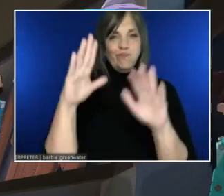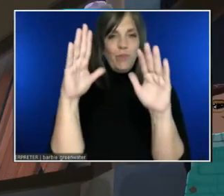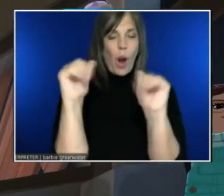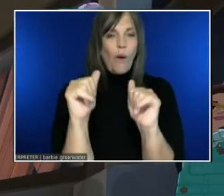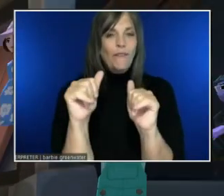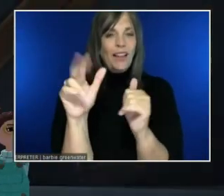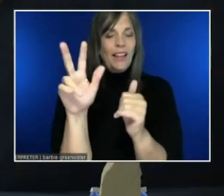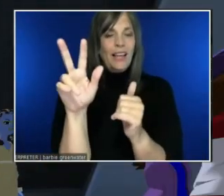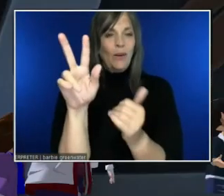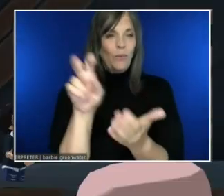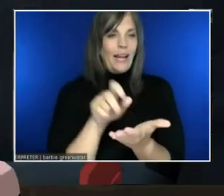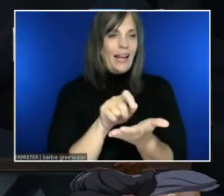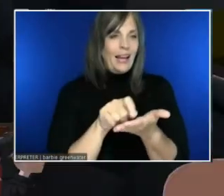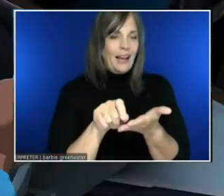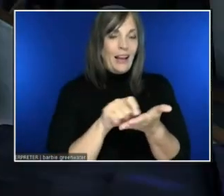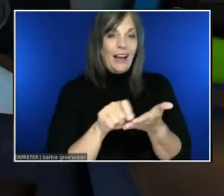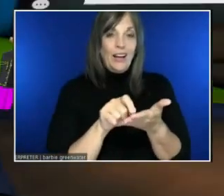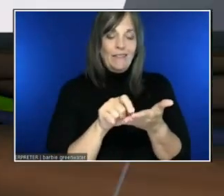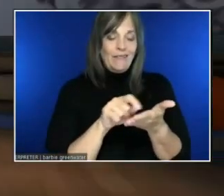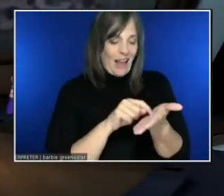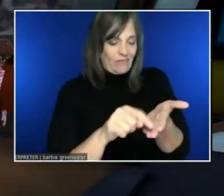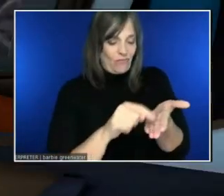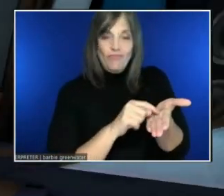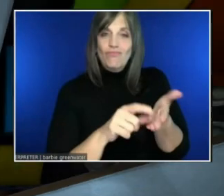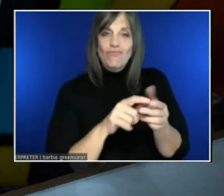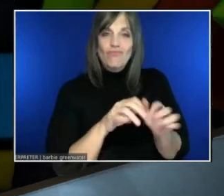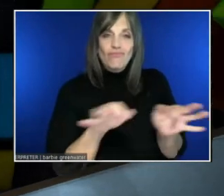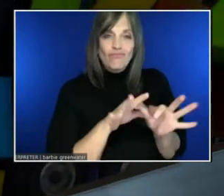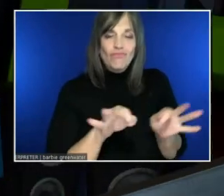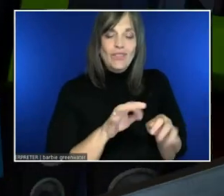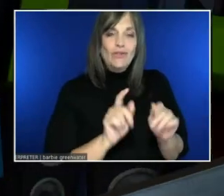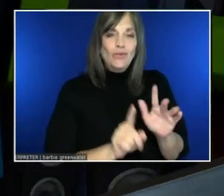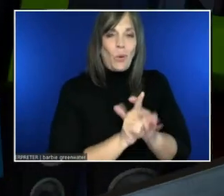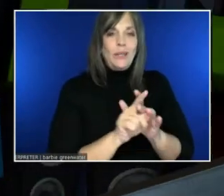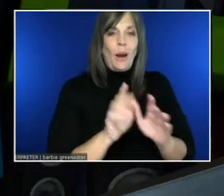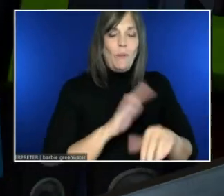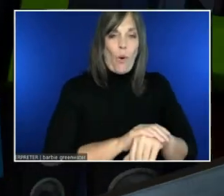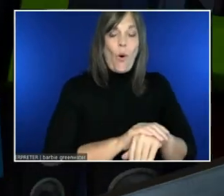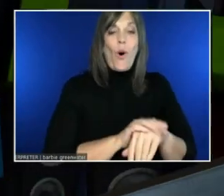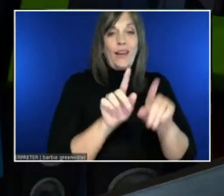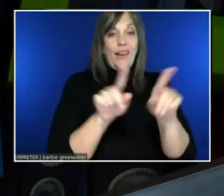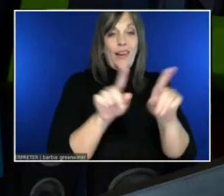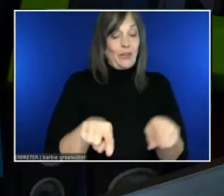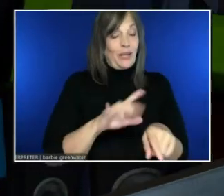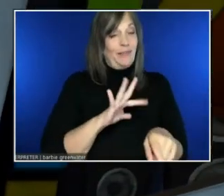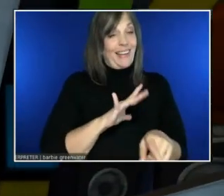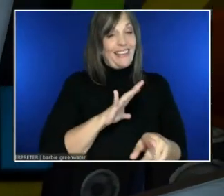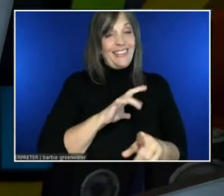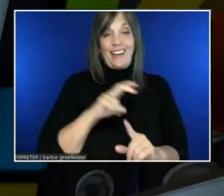Because it was a very good translation. Okay. I'm gonna take another question here from YouTube.